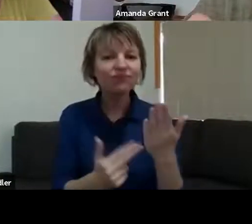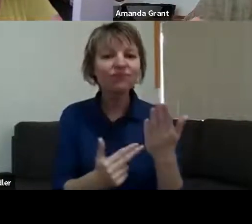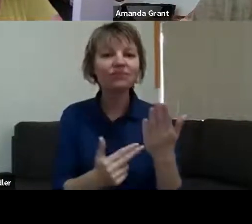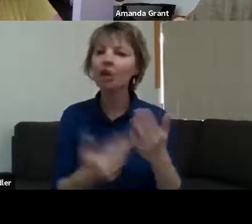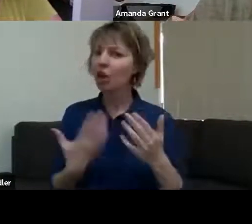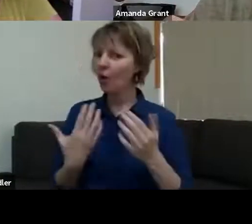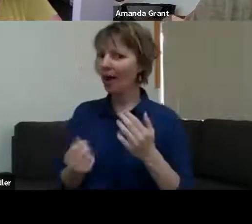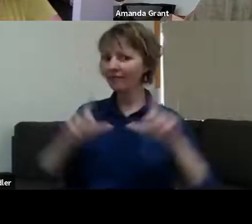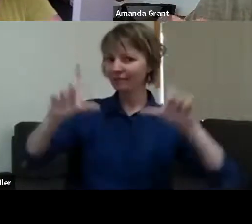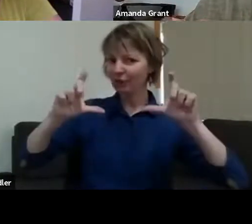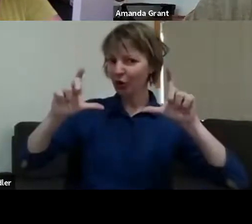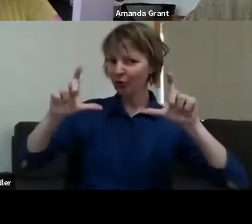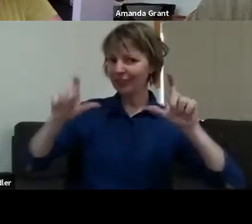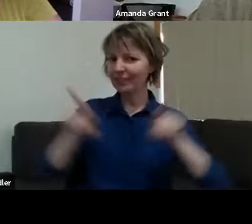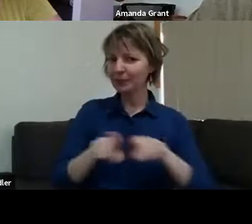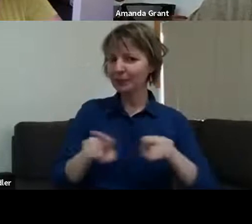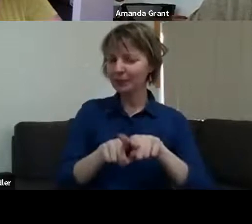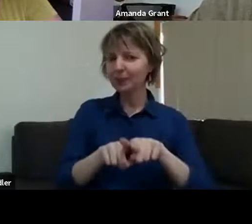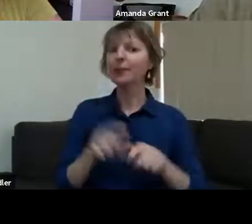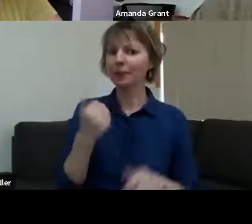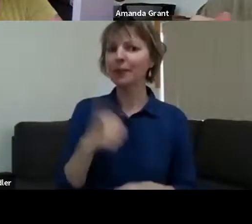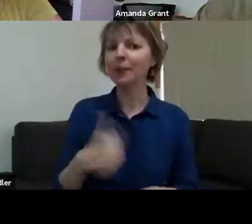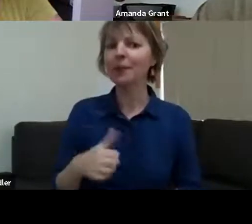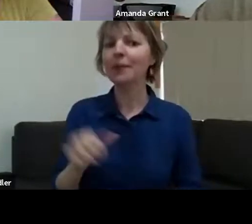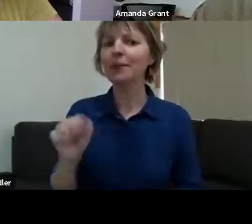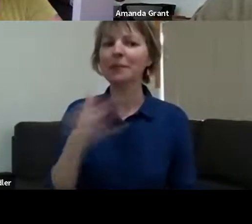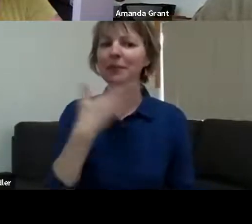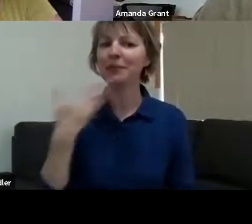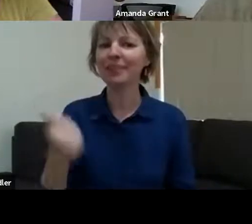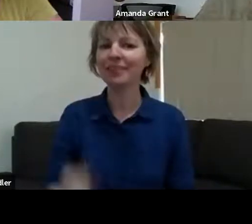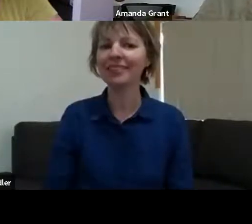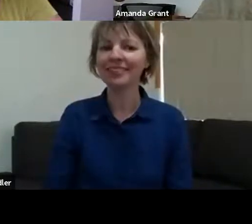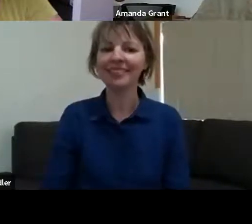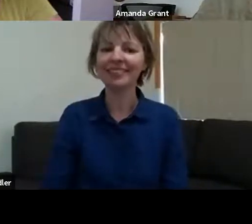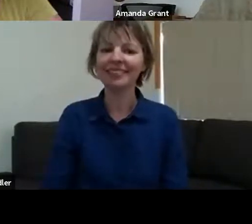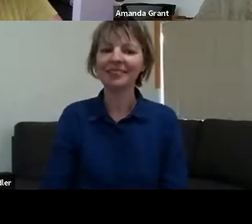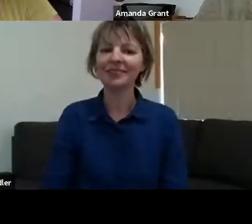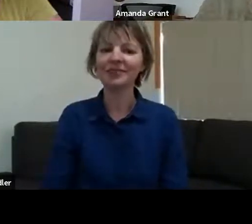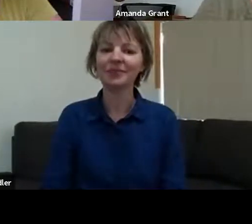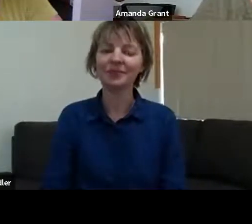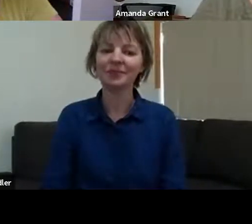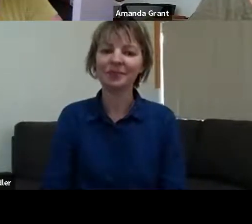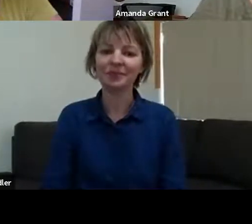astro-photography as well, didn't you? Extraordinary. How beautiful. Yeah... >> AMANDA GRANT: That's great. Thank